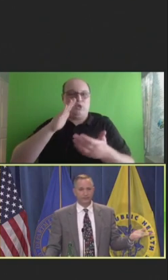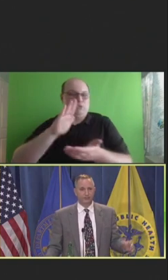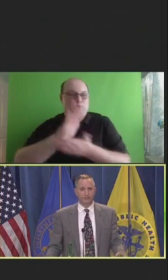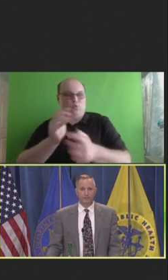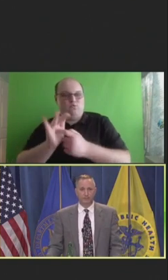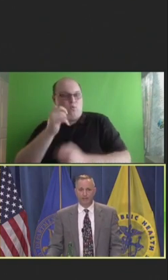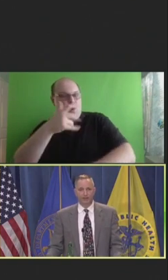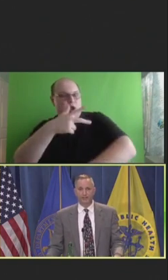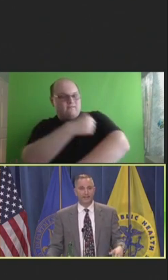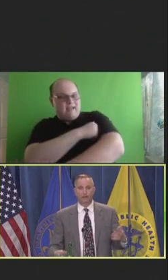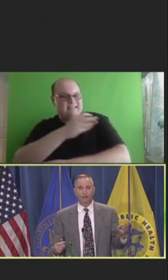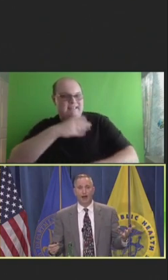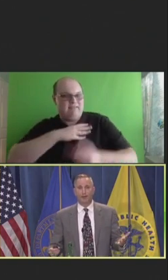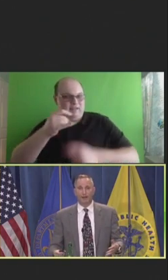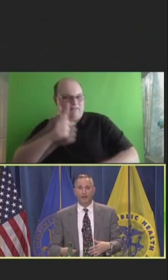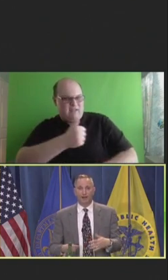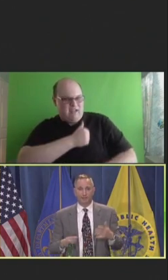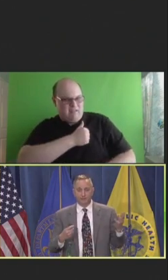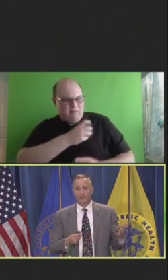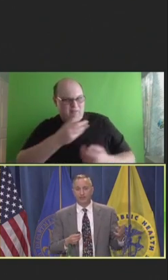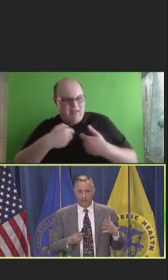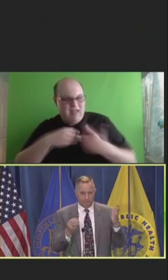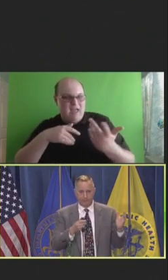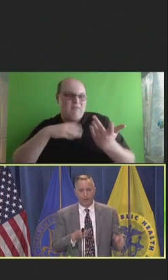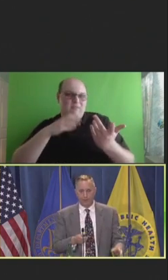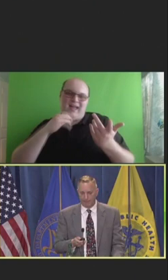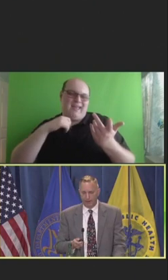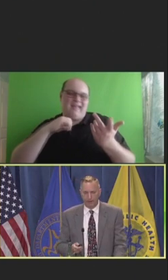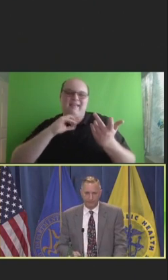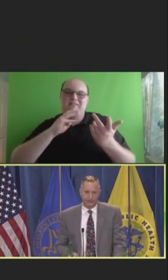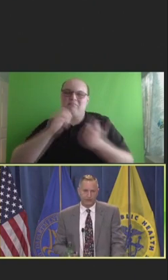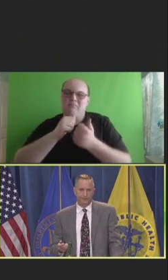amongst rubella is now dropping, particularly broken by party affiliation.